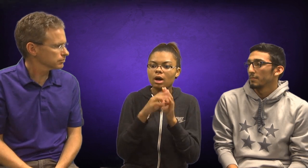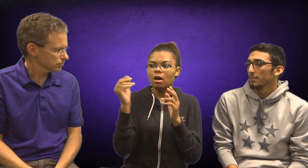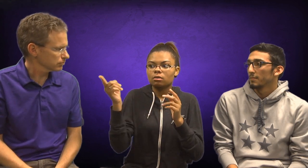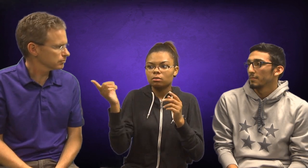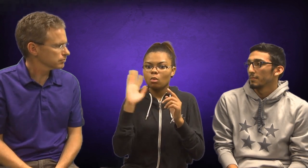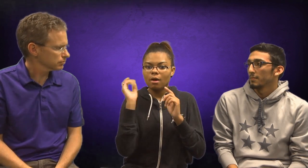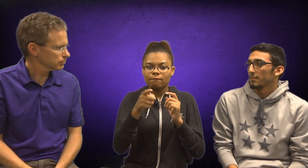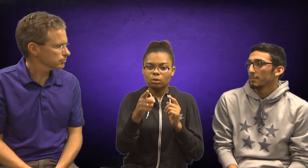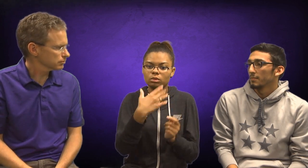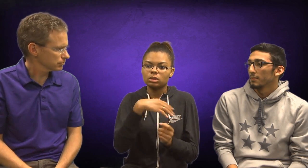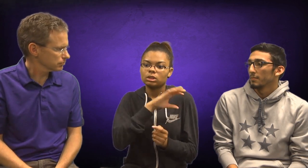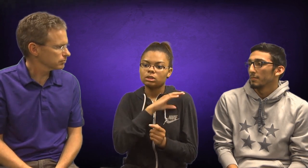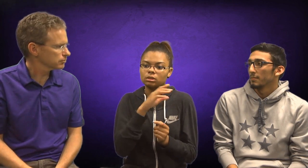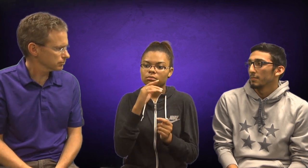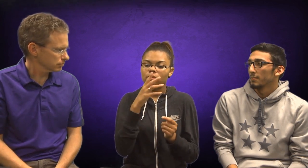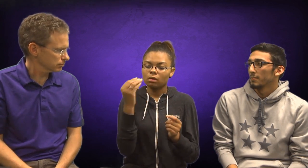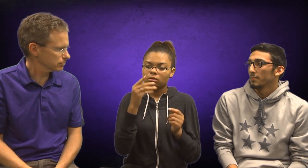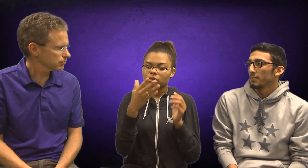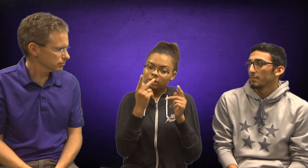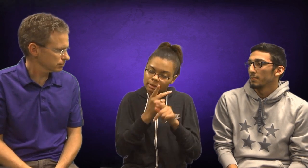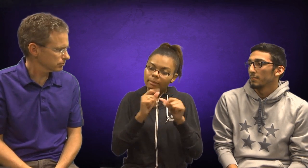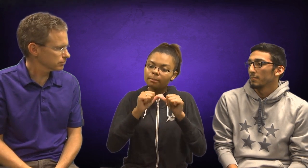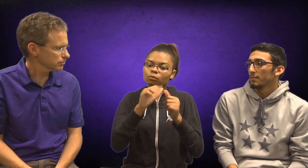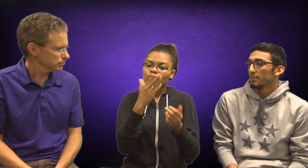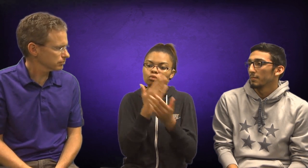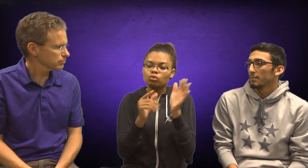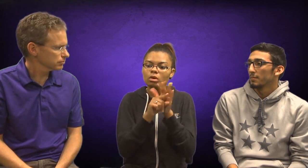Then you might get Citizen of the Month because you followed the good role models.